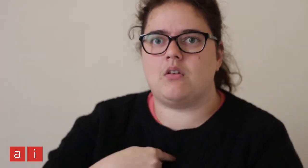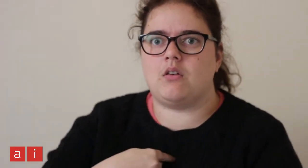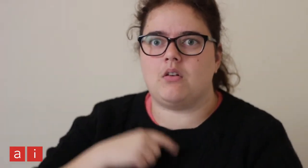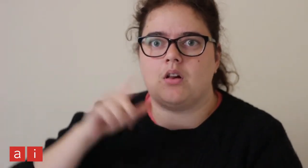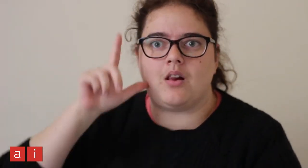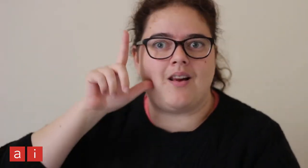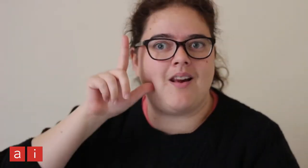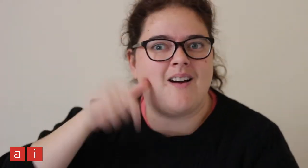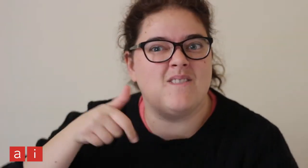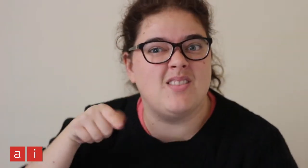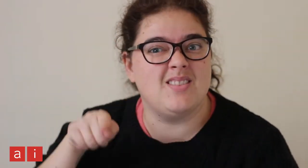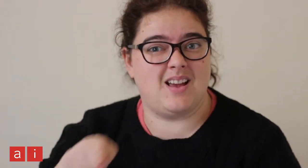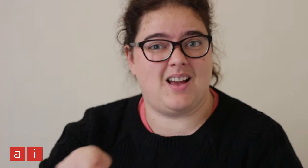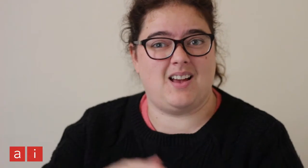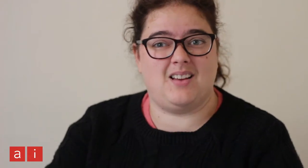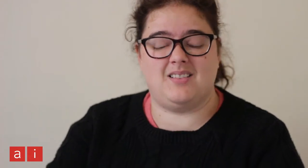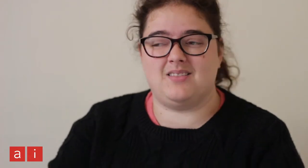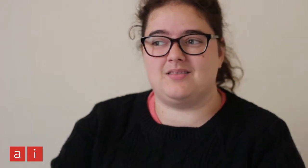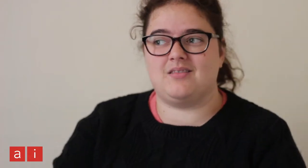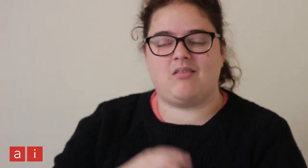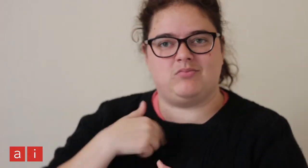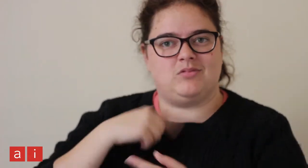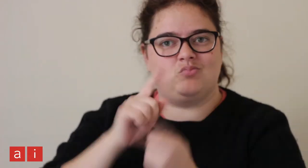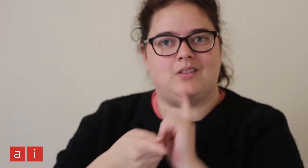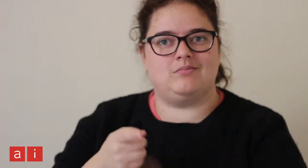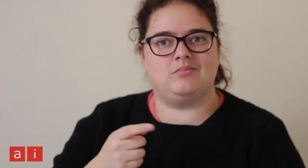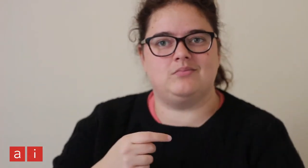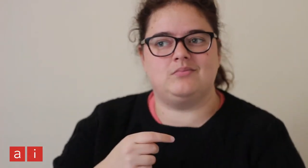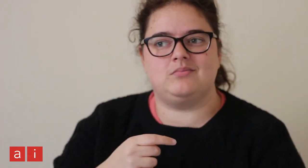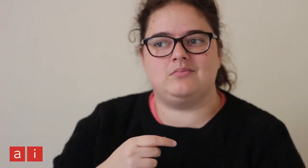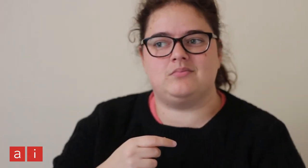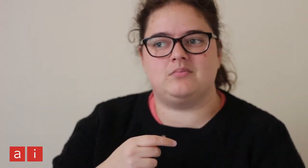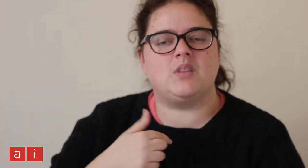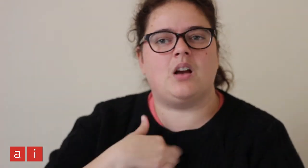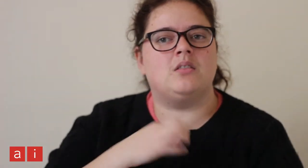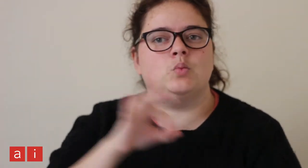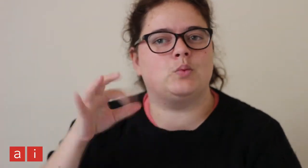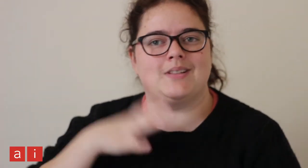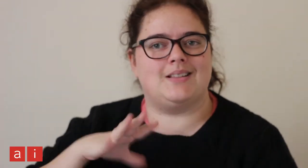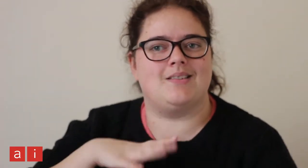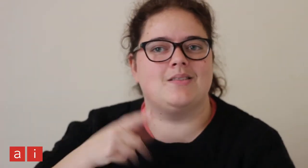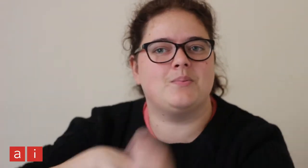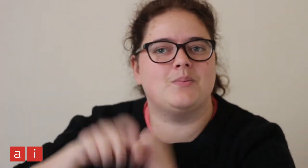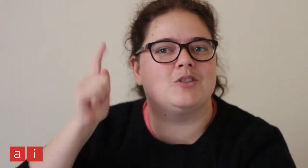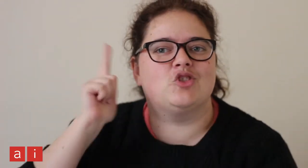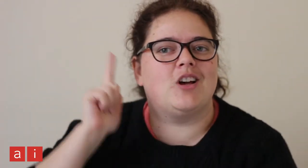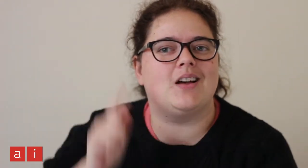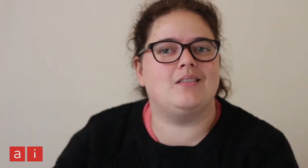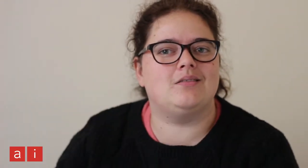I love it. I realised I don't need to become a teacher.